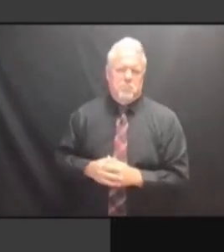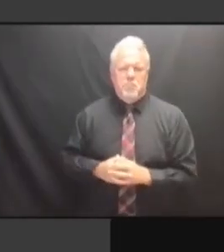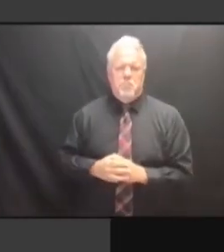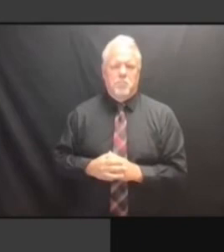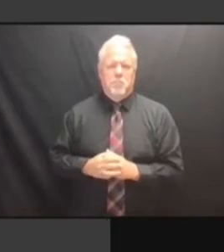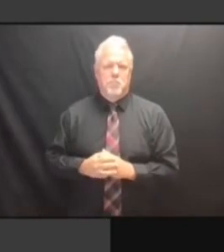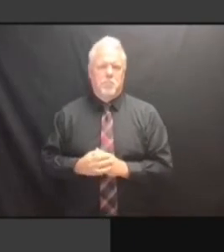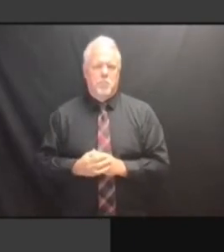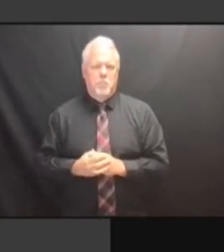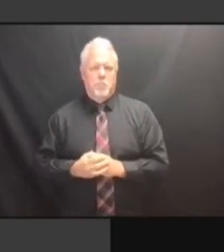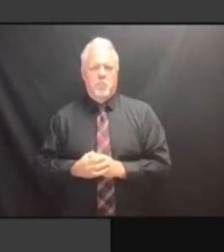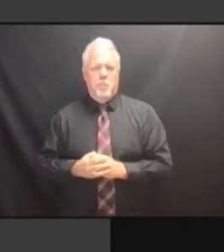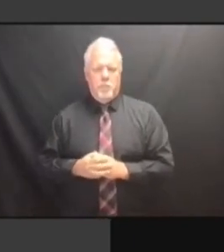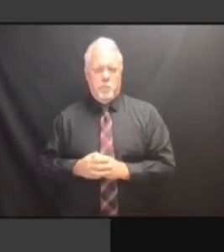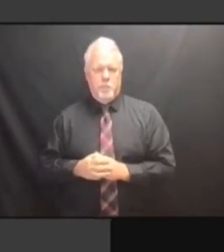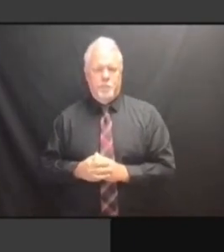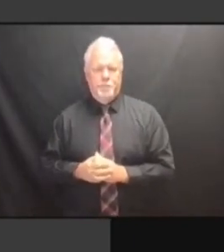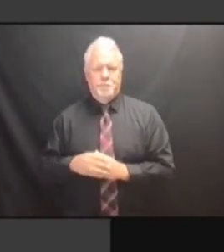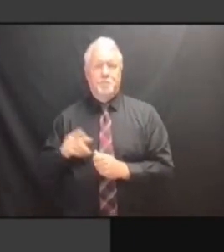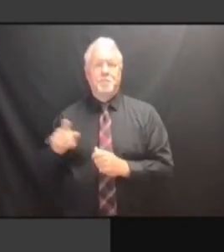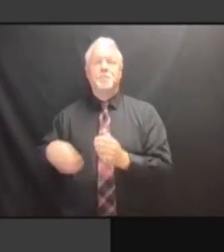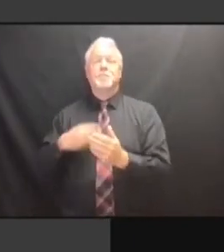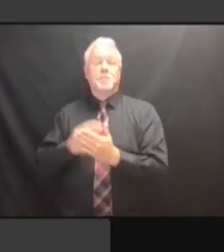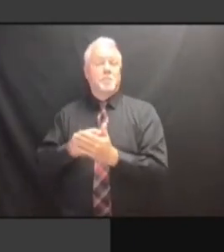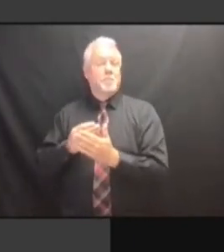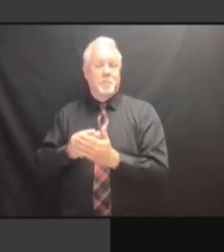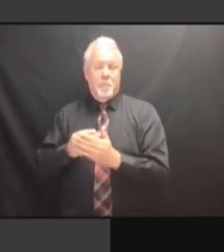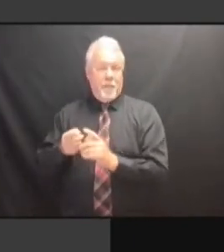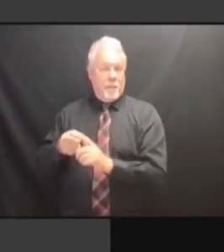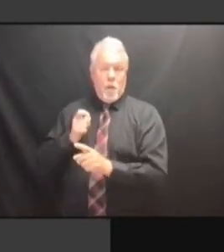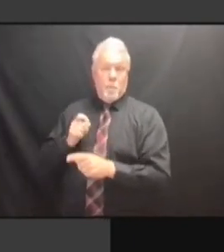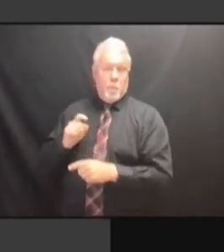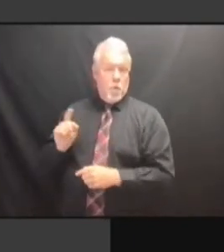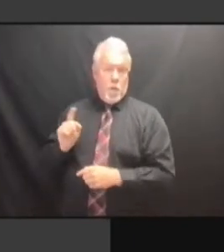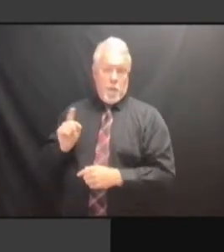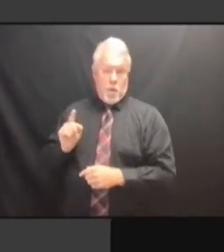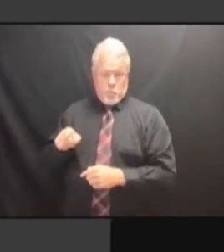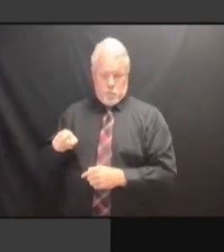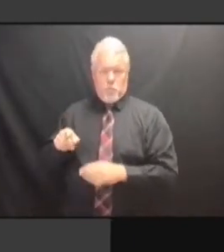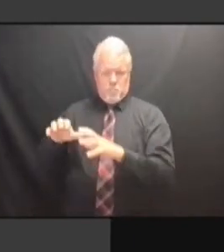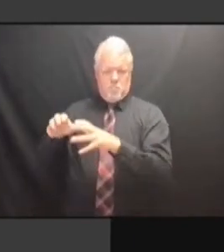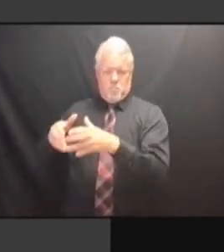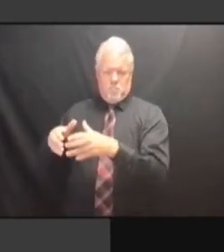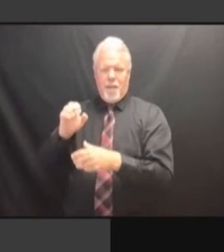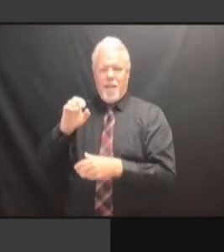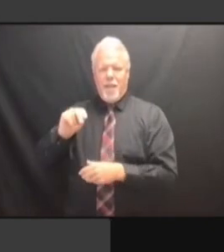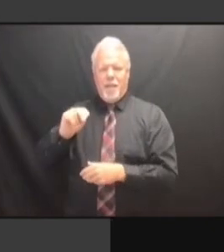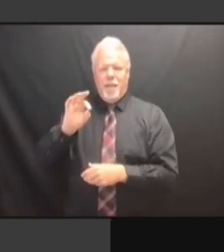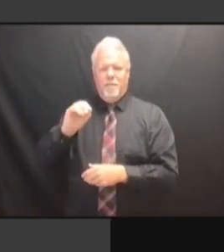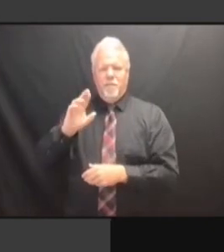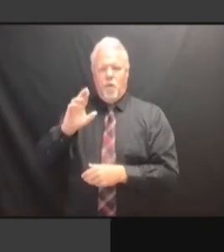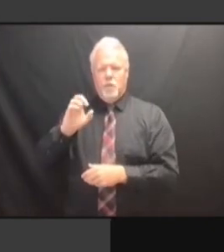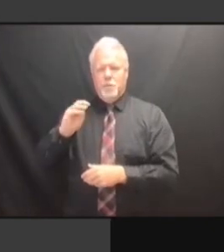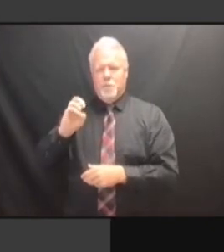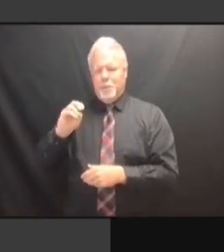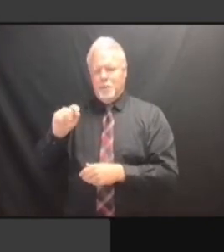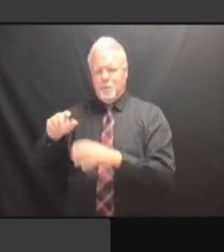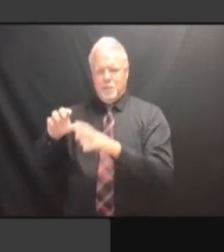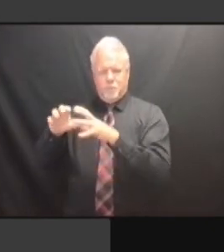ENFORCEMENT CAN COVER SOME OF ITS ENFORCEMENT CAN COVER SOME OF ITS OWN ENFORCEMENT CAN COVER SOME OF ITS OWN COSTS ENFORCEMENT CAN COVER SOME OF ITS OWN COSTS FOR ENFORCEMENT CAN COVER SOME OF ITS OWN COSTS FOR NONPERSONAL ITS OWN COSTS FOR NONPERSONAL ITS OWN COSTS FOR NONPERSONAL SERVICE ITS OWN COSTS FOR NONPERSONAL SERVICE FUNDS ITS OWN COSTS FOR NONPERSONAL SERVICE FUNDS AS ITS OWN COSTS FOR NONPERSONAL SERVICE FUNDS AS WELL ITS OWN COSTS FOR NONPERSONAL SERVICE FUNDS AS WELL AS ITS OWN COSTS FOR NONPERSONAL SERVICE FUNDS AS WELL AS SOME ITS OWN COSTS FOR NONPERSONAL SERVICE FUNDS AS WELL AS SOME OF SERVICE FUNDS AS WELL AS SOME OF SERVICE FUNDS AS WELL AS SOME OF THE SERVICE FUNDS AS WELL AS SOME OF THE COSTS SERVICE FUNDS AS WELL AS SOME OF THE COSTS THAT SERVICE FUNDS AS WELL AS SOME OF THE COSTS THAT WE SERVICE FUNDS AS WELL AS SOME OF THE COSTS THAT WE COULD THE COSTS THAT WE COULD THE COSTS THAT WE COULD ATTRIBUTE THE COSTS THAT WE COULD ATTRIBUTE TO THE COSTS THAT WE COULD ATTRIBUTE TO PUBLIC THE COSTS THAT WE COULD ATTRIBUTE TO PUBLIC CAMPAIGN ATTRIBUTE TO PUBLIC CAMPAIGN ATTRIBUTE TO PUBLIC CAMPAIGN FINANCE. FINANCE. FINANCE. THEY FINANCE. THEY WILL FINANCE. THEY WILL NOT